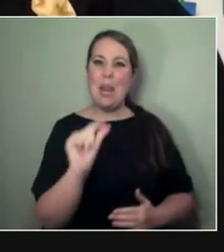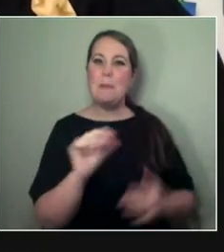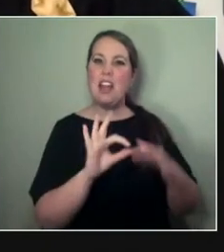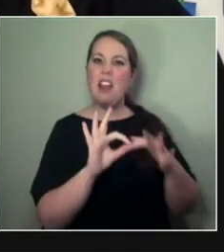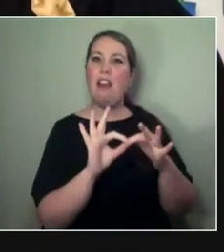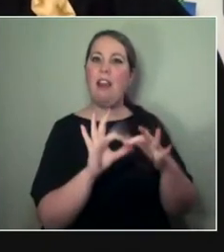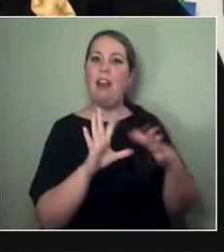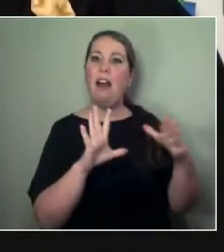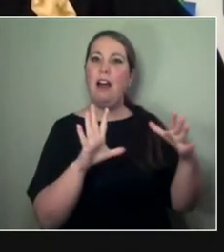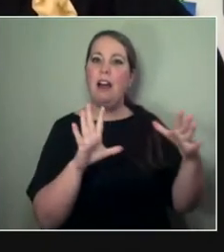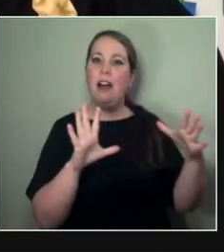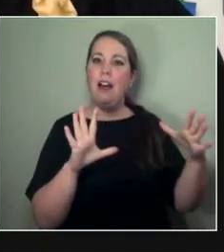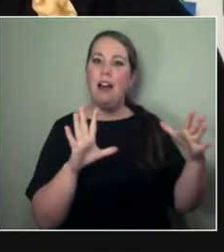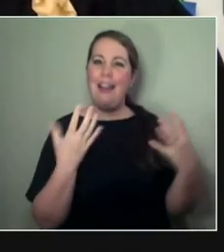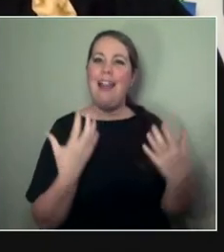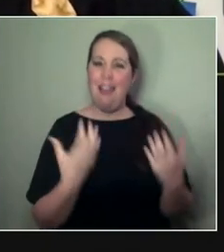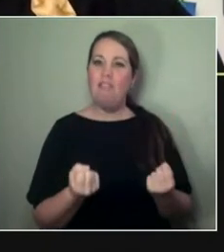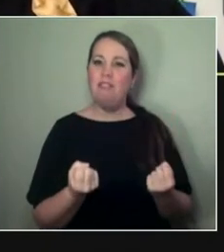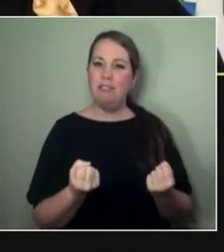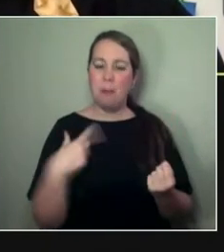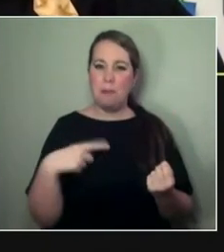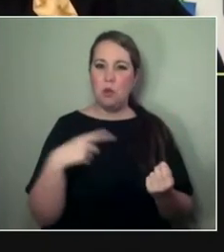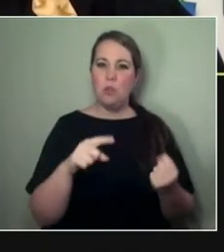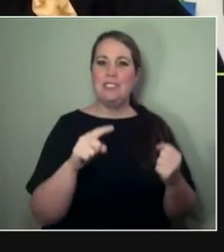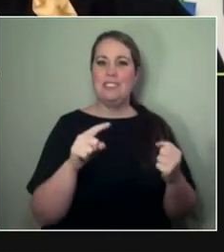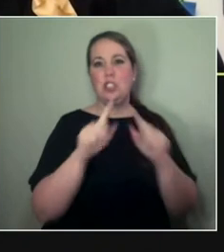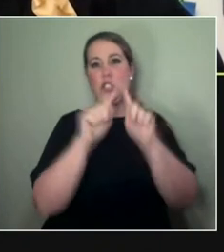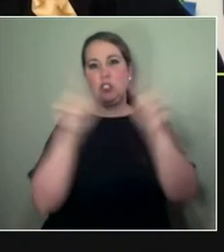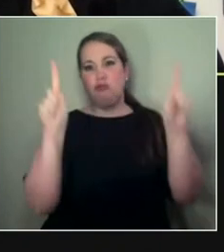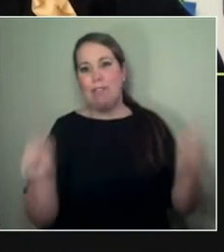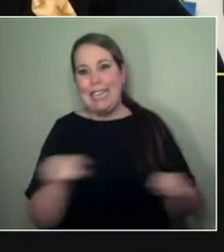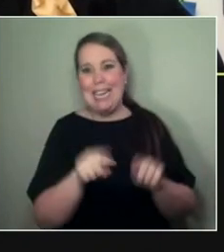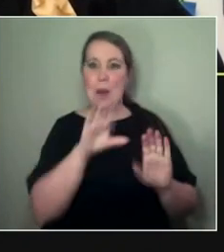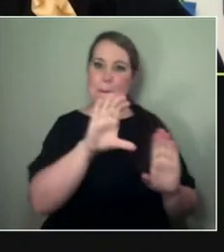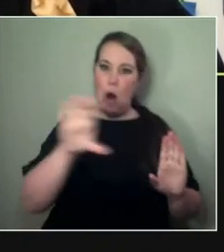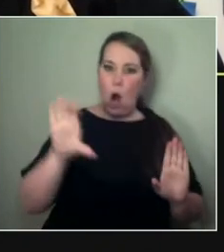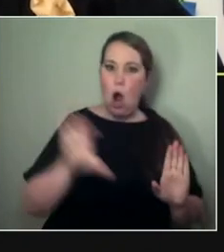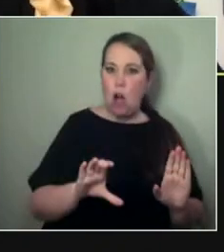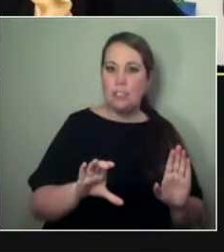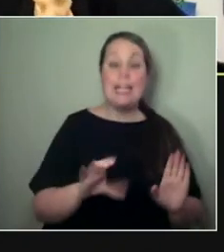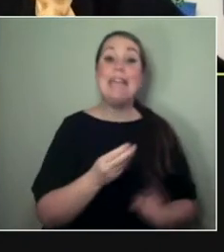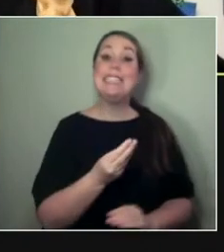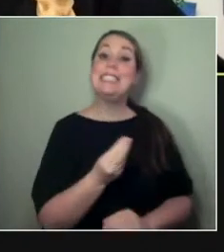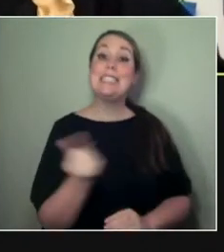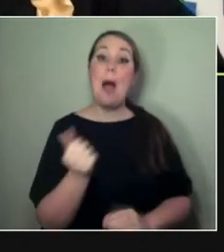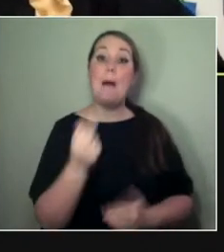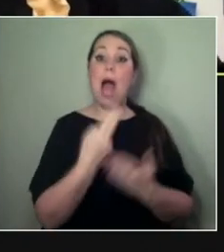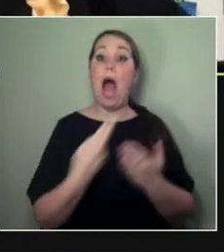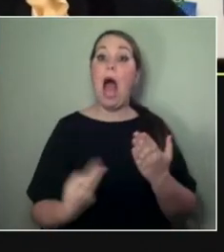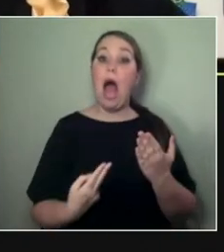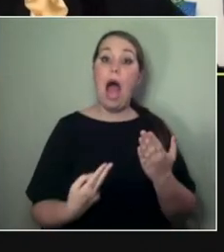I think there are definitely practices that we wouldn't do online because they don't have the same resonance